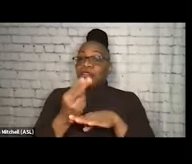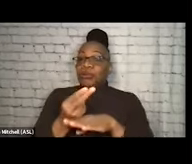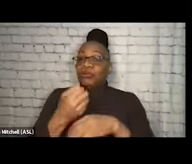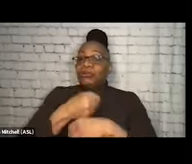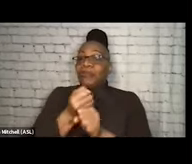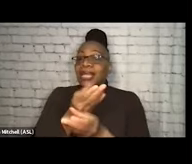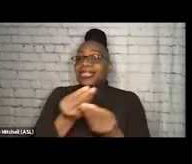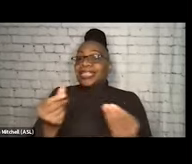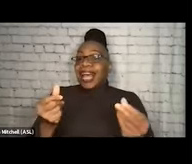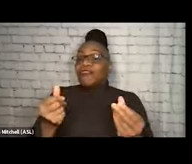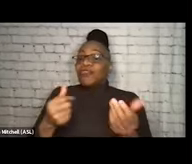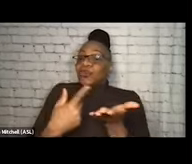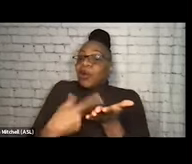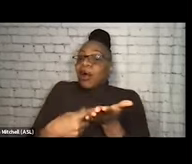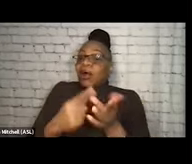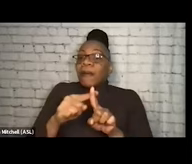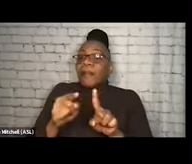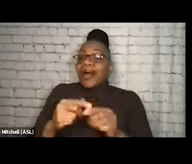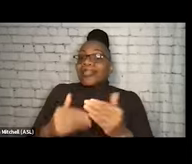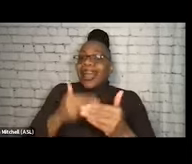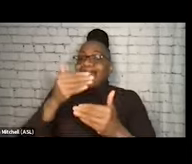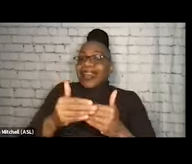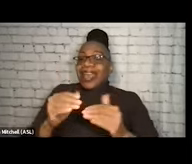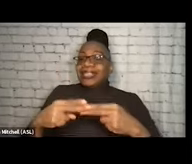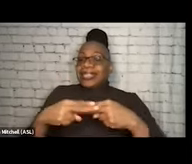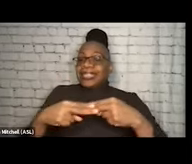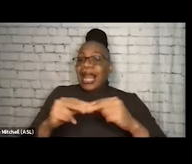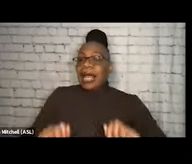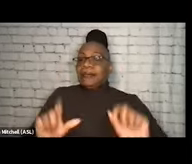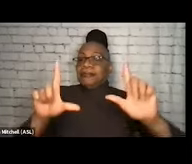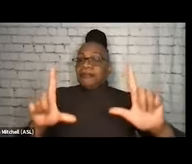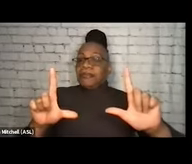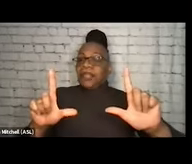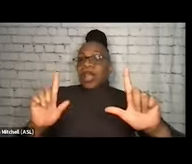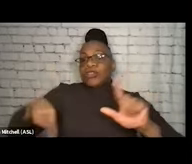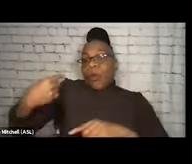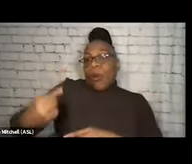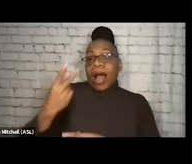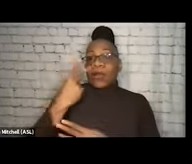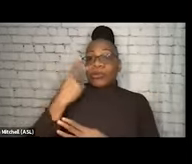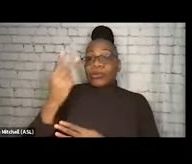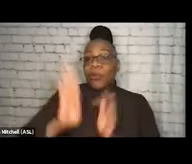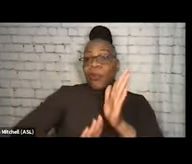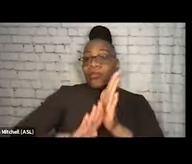but we're gonna look at the next slide first and put a context on that. Because while we saw this rise, simultaneously,